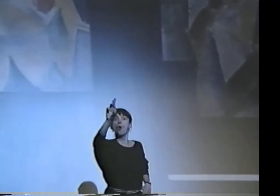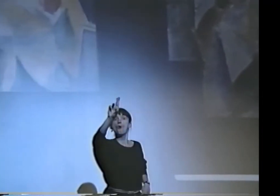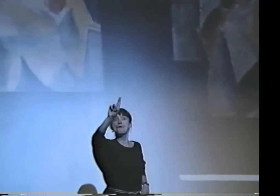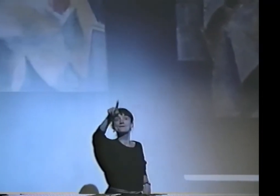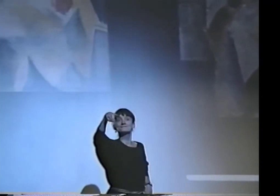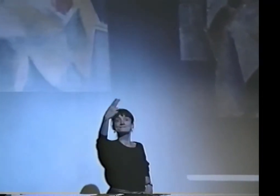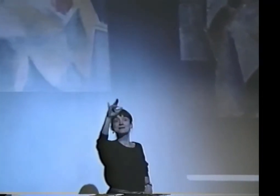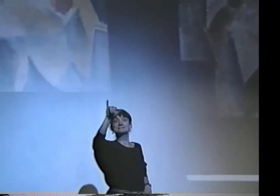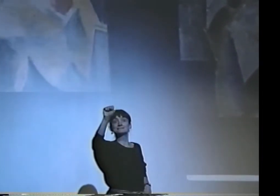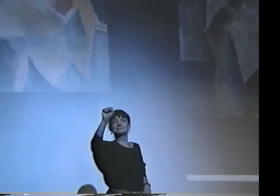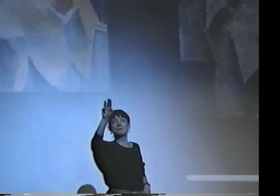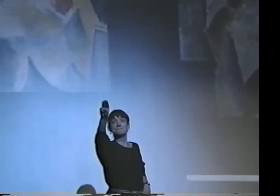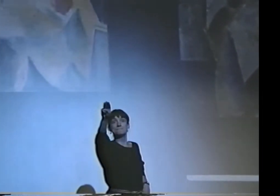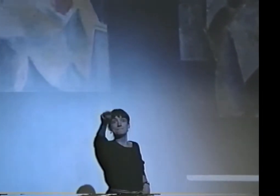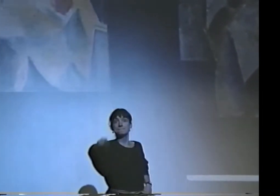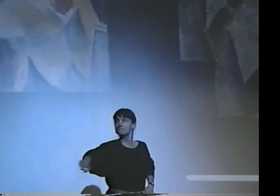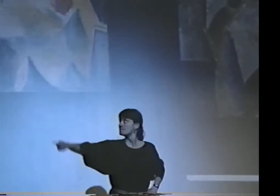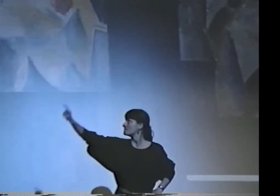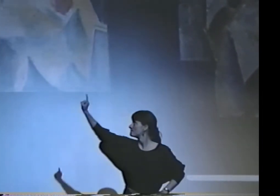TO THE LEFT IS ORPHISM.